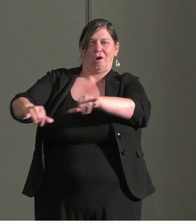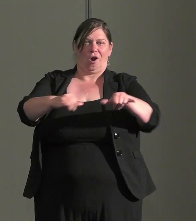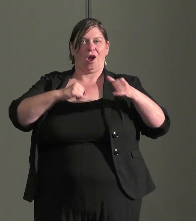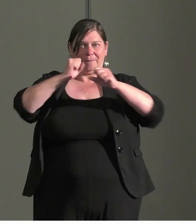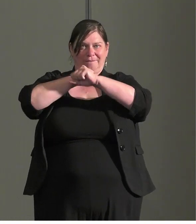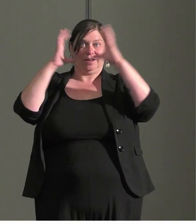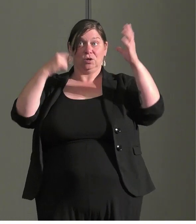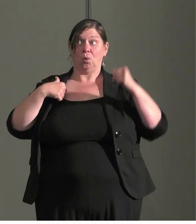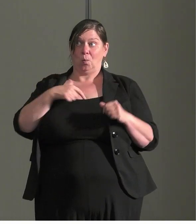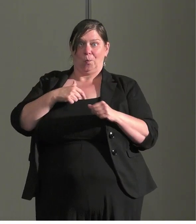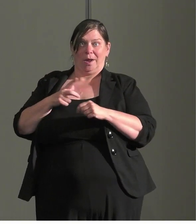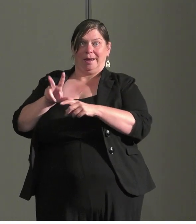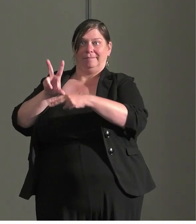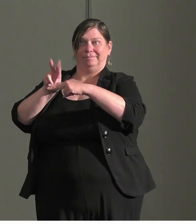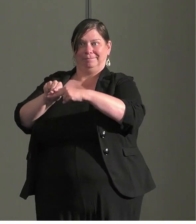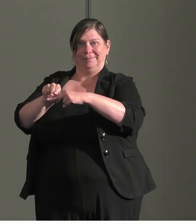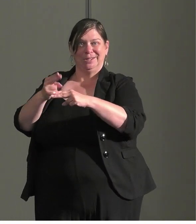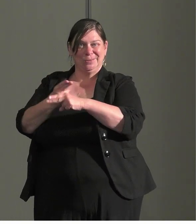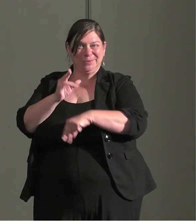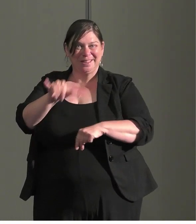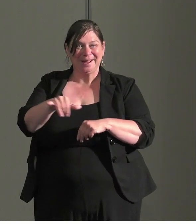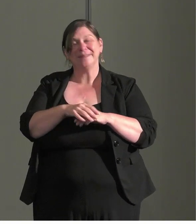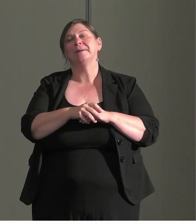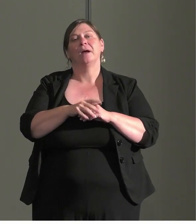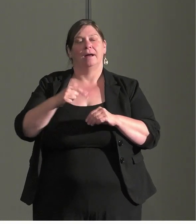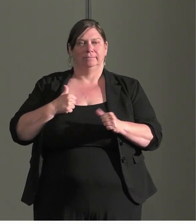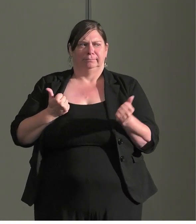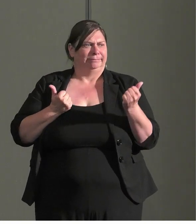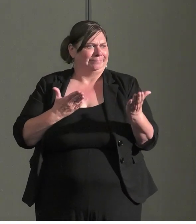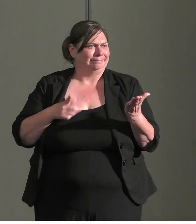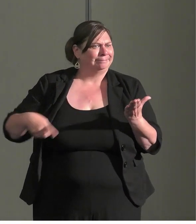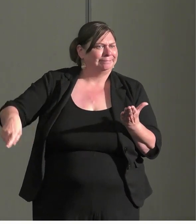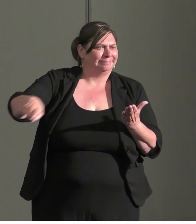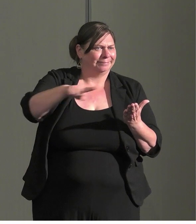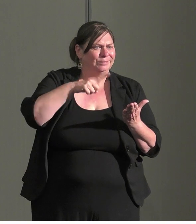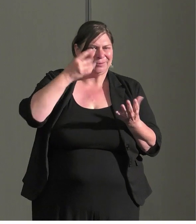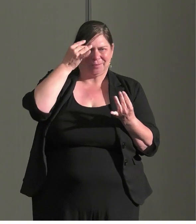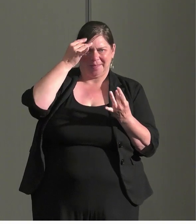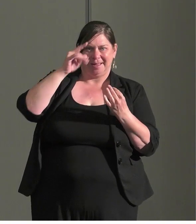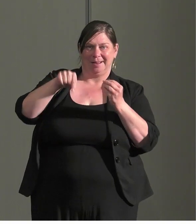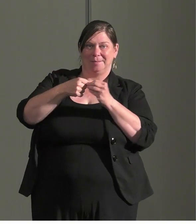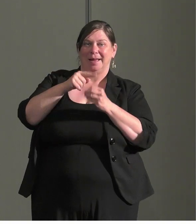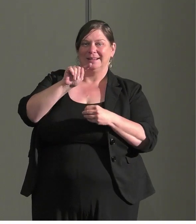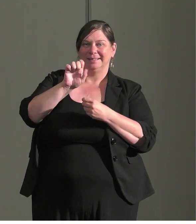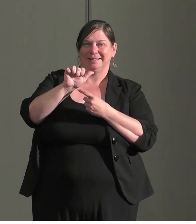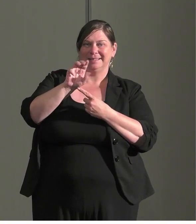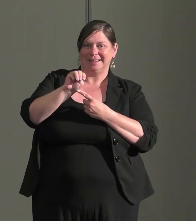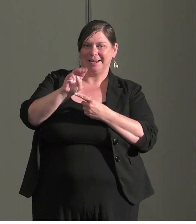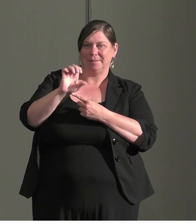We use this and I highly subject you use the team charter when you begin your co-design